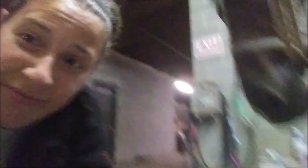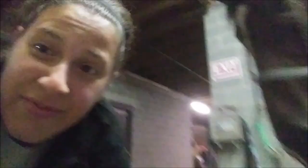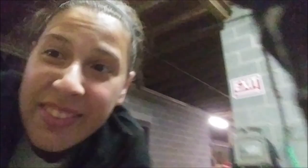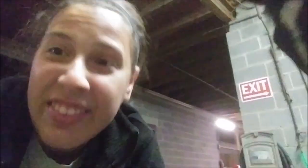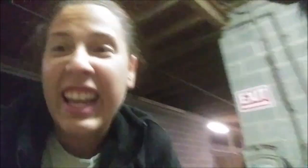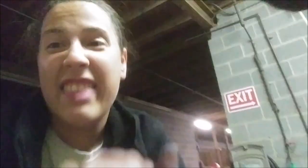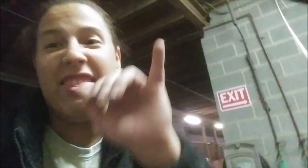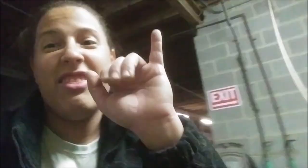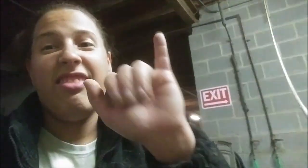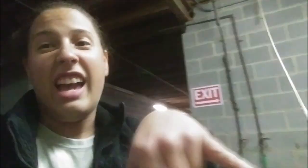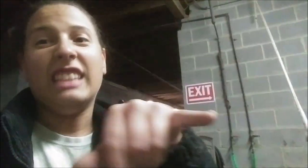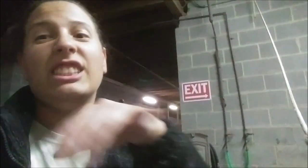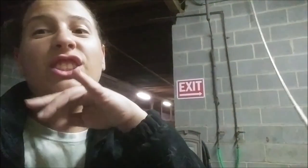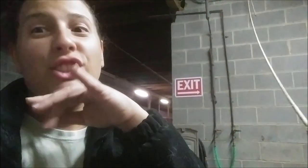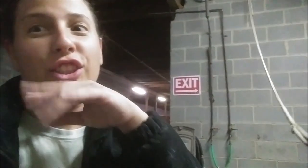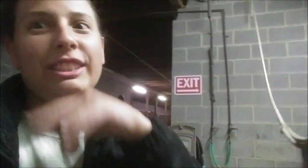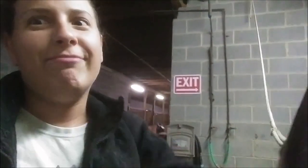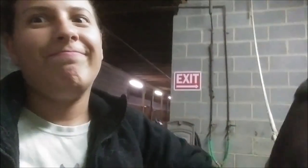That how dirty he was...